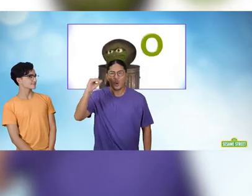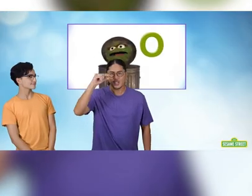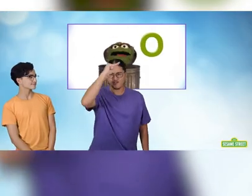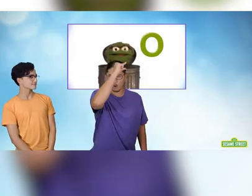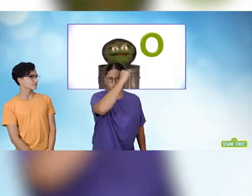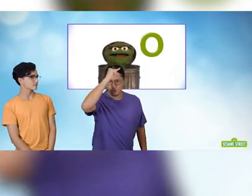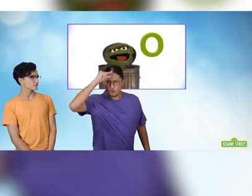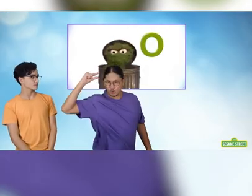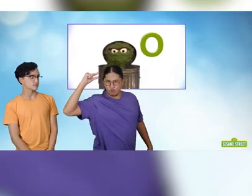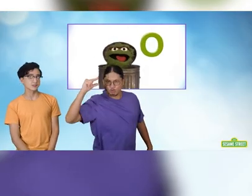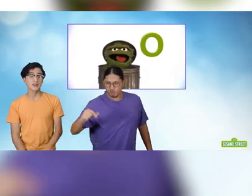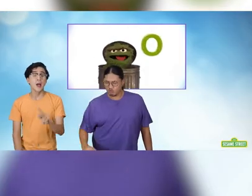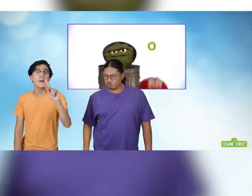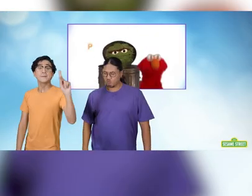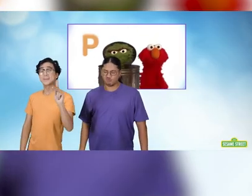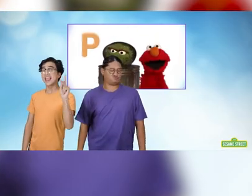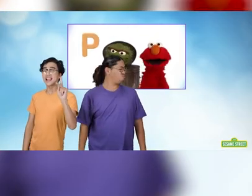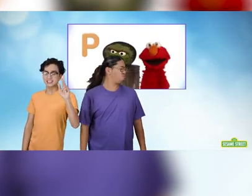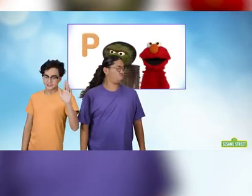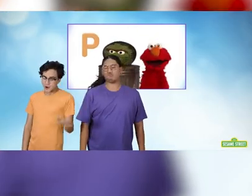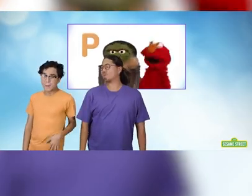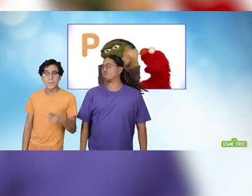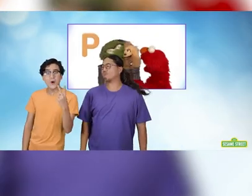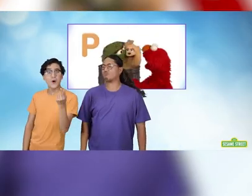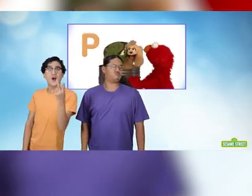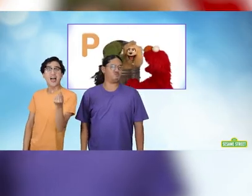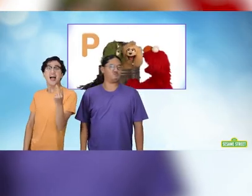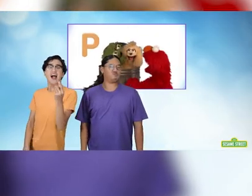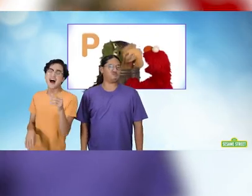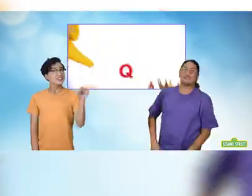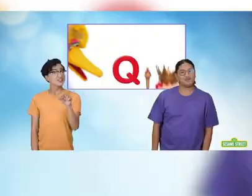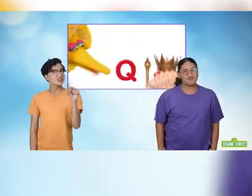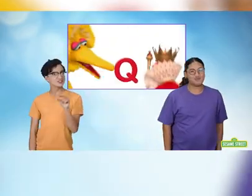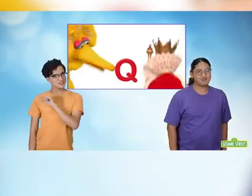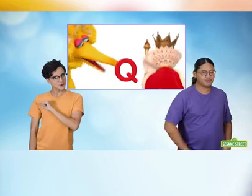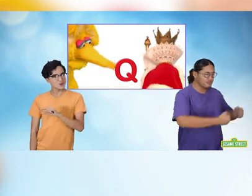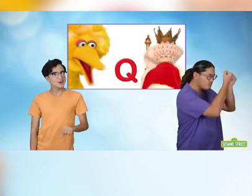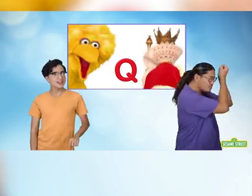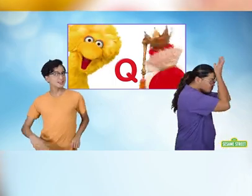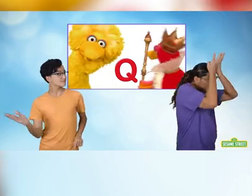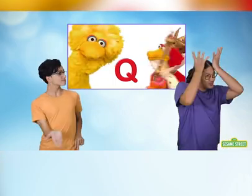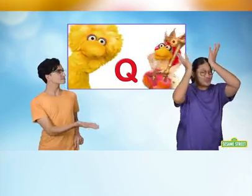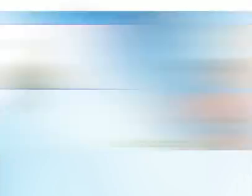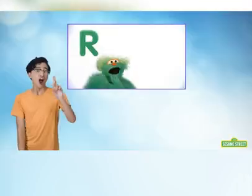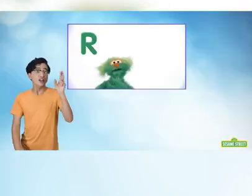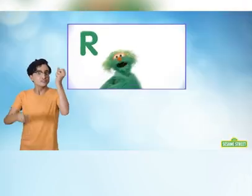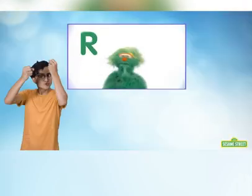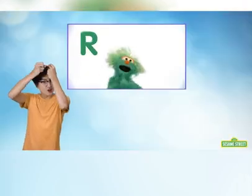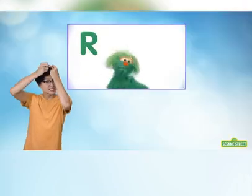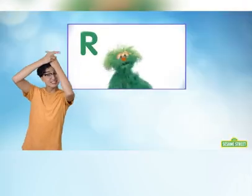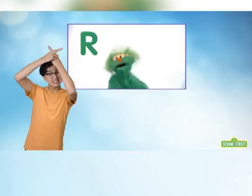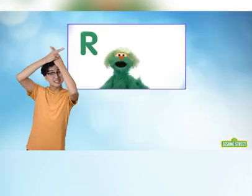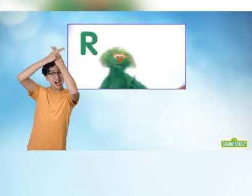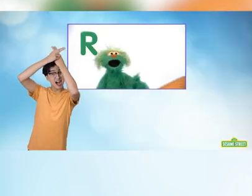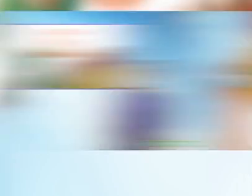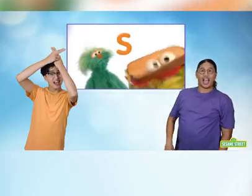O is for Oscar P is for poodle Q is for queen R is for Rosita